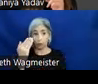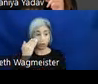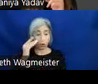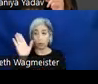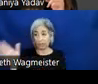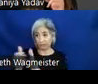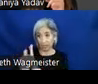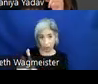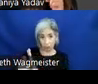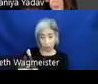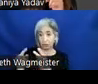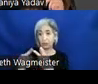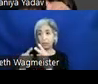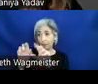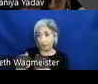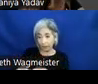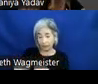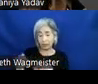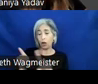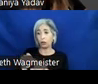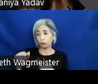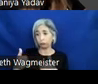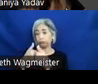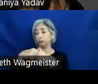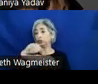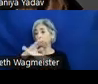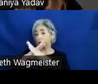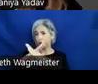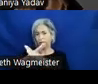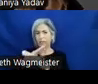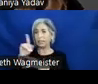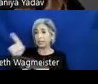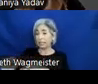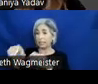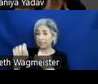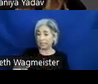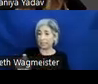abilities, obstacle, we can expect that he needs an application that works on a mobile device,